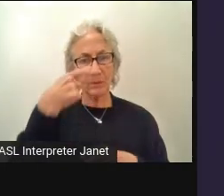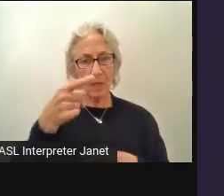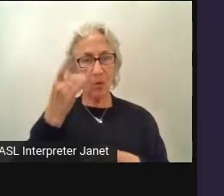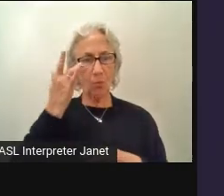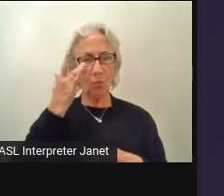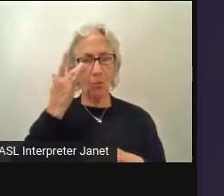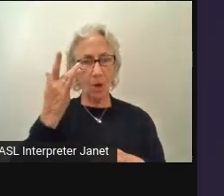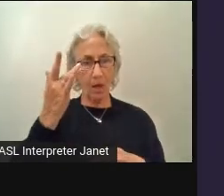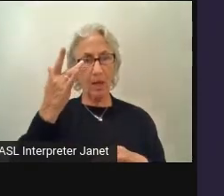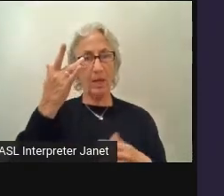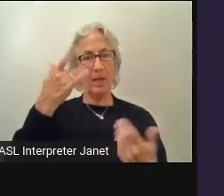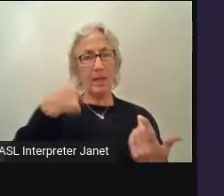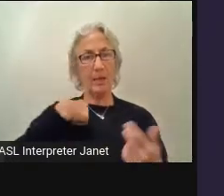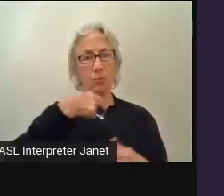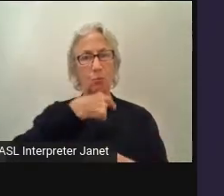why accessibility is important.